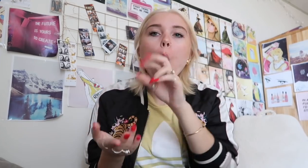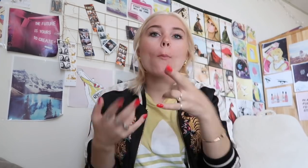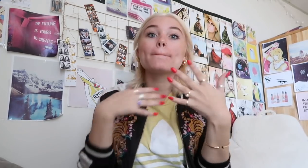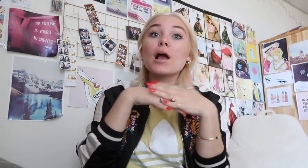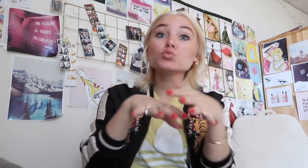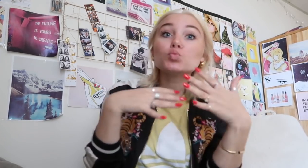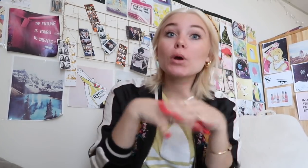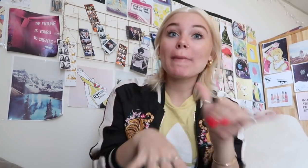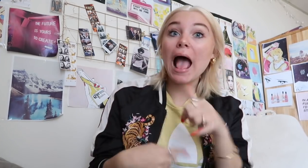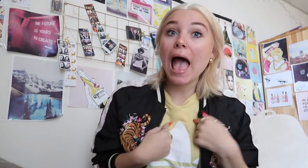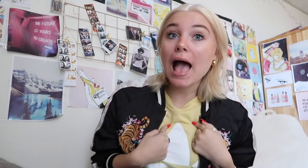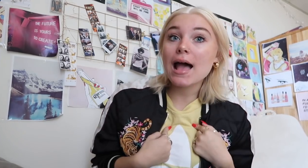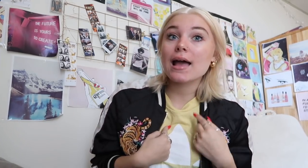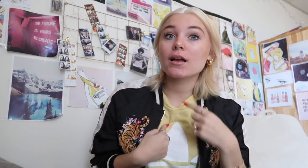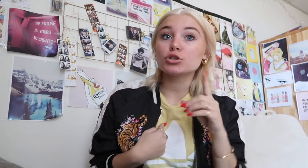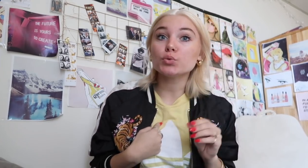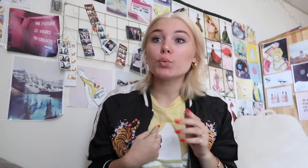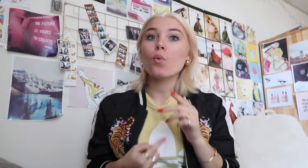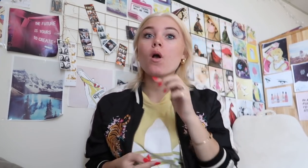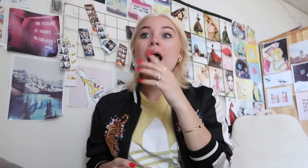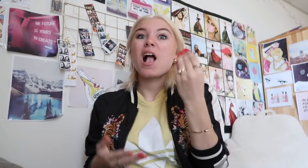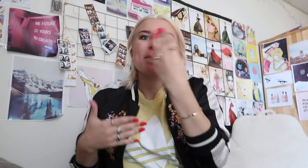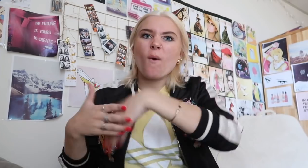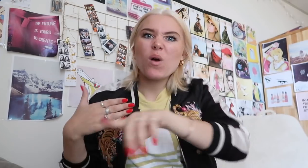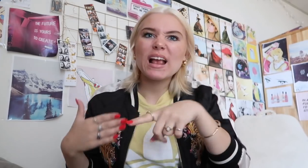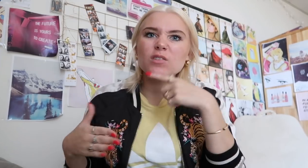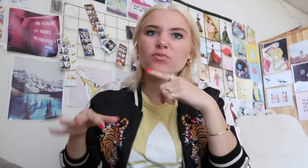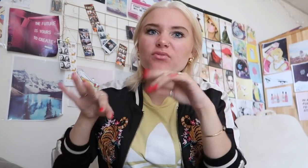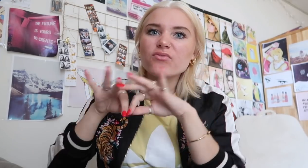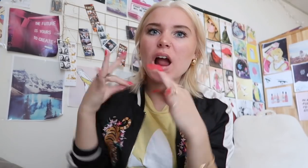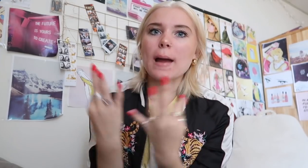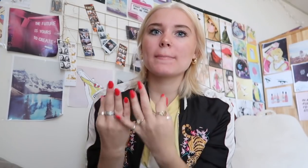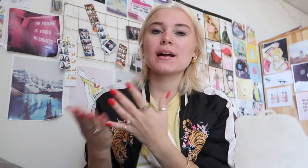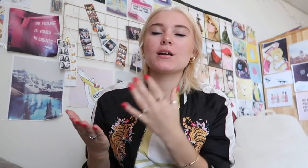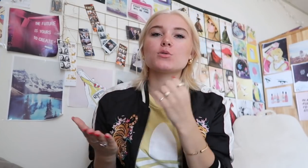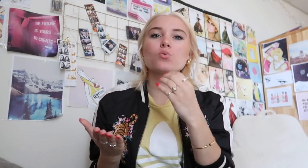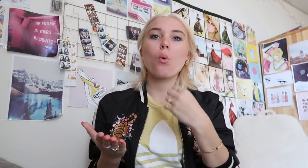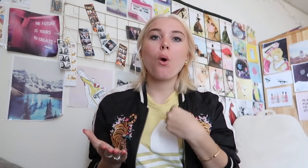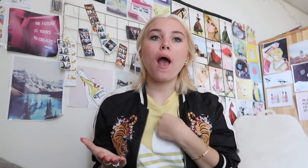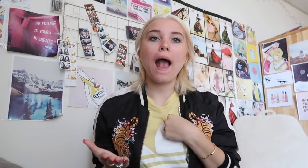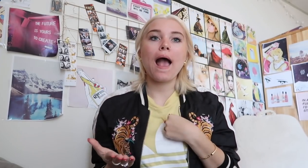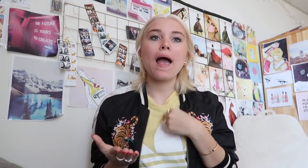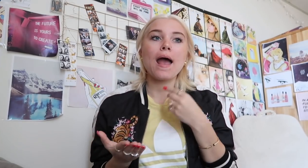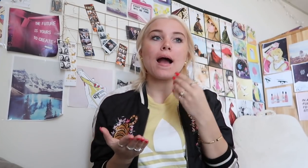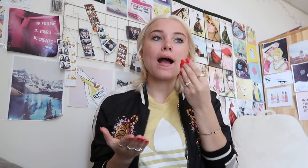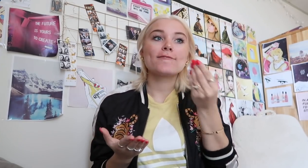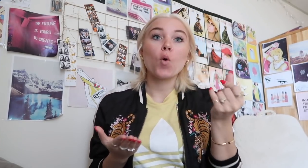or mainstream schools which it means that they have deaf programs some of them came from hearing family and others came from deaf family